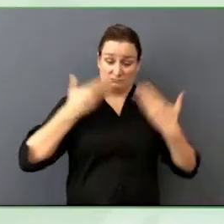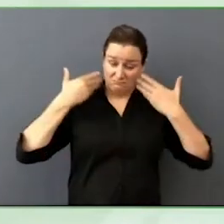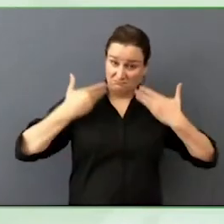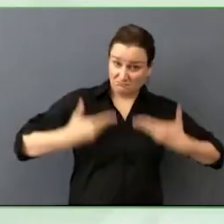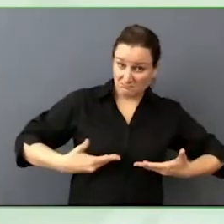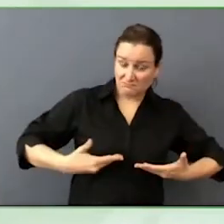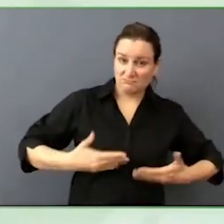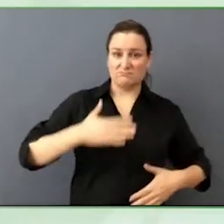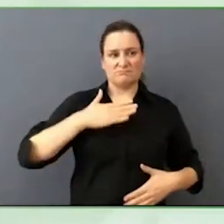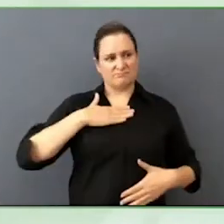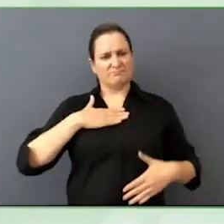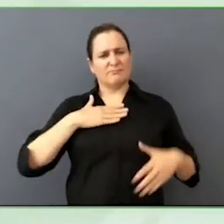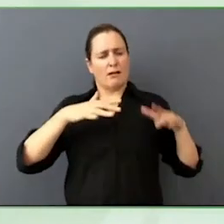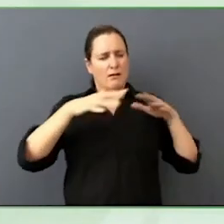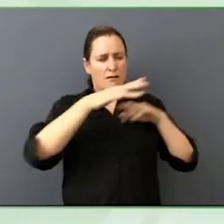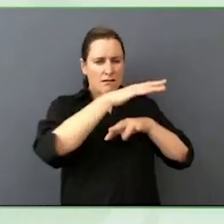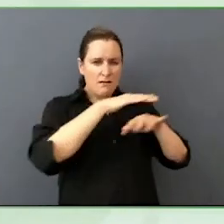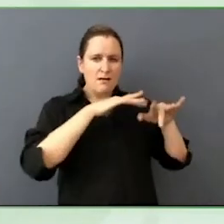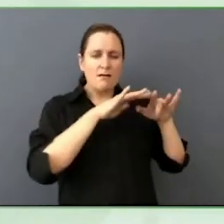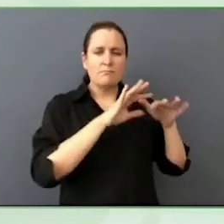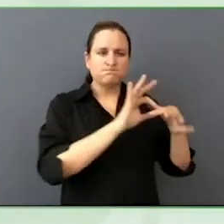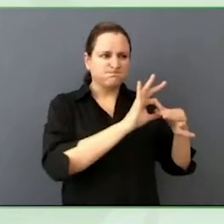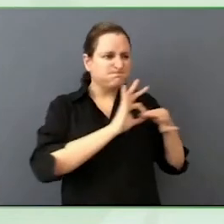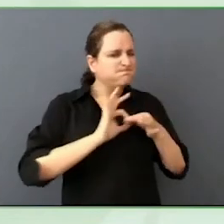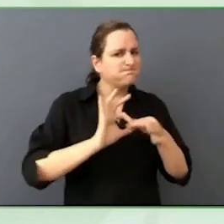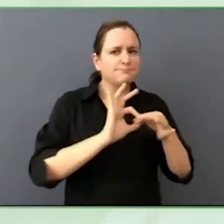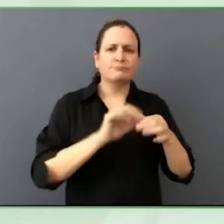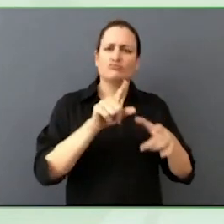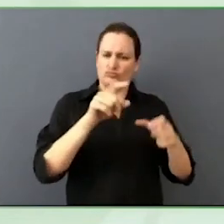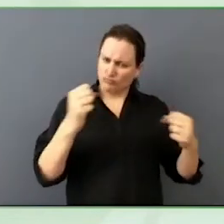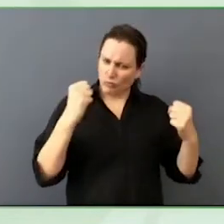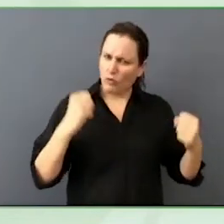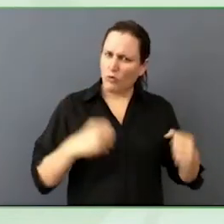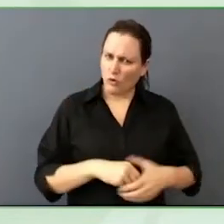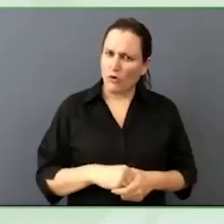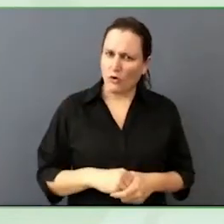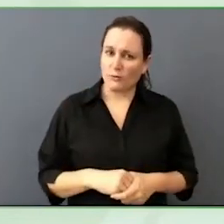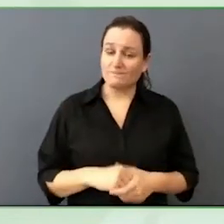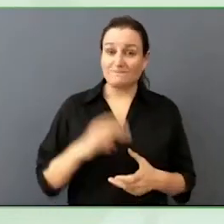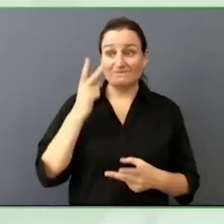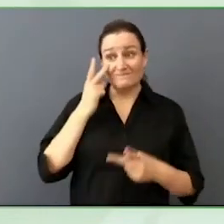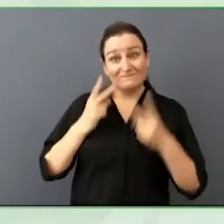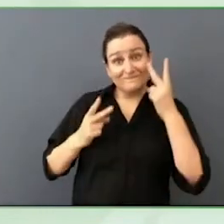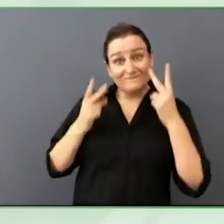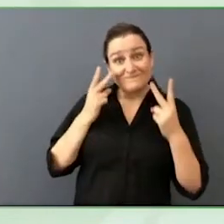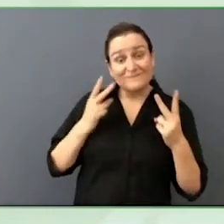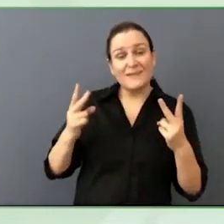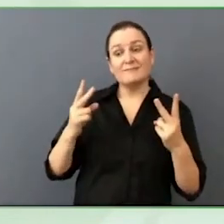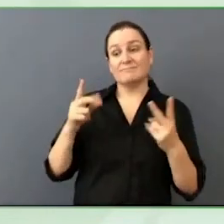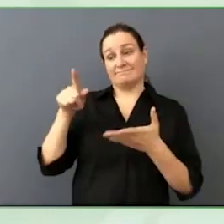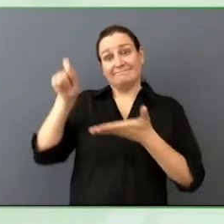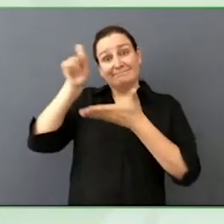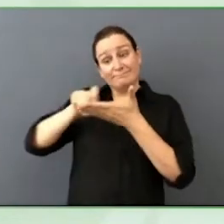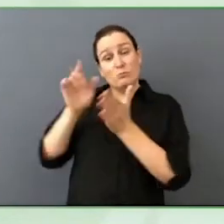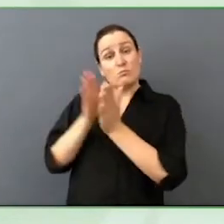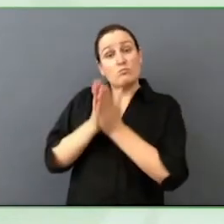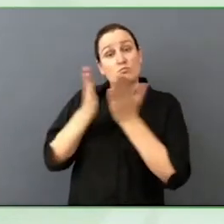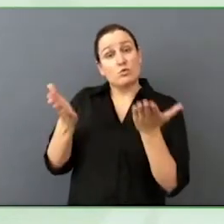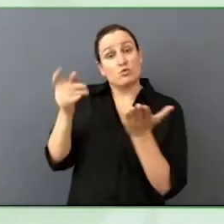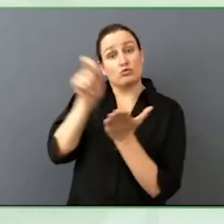When we think about people who are successful within the psychological literature. What we see most often is resilience.